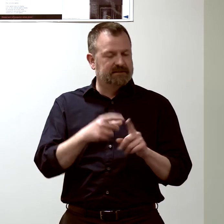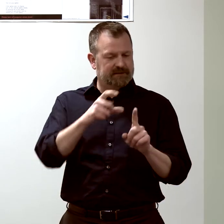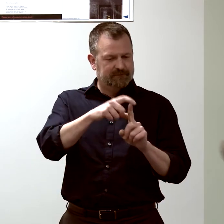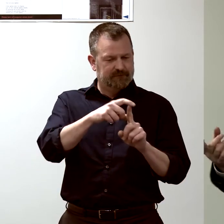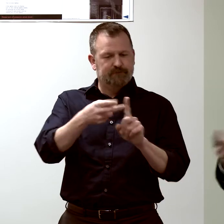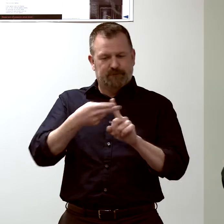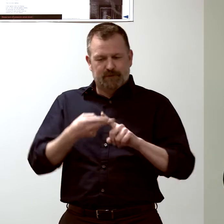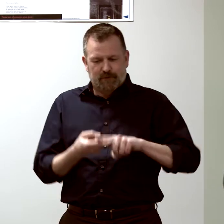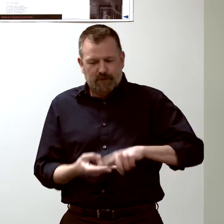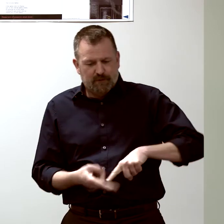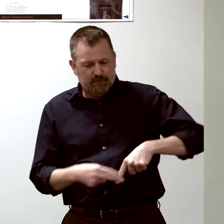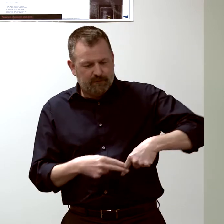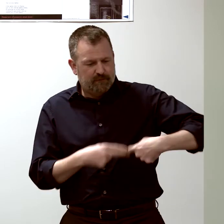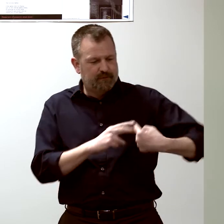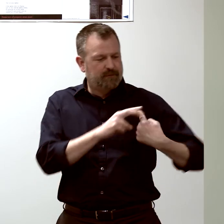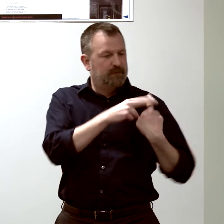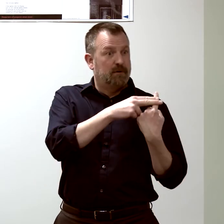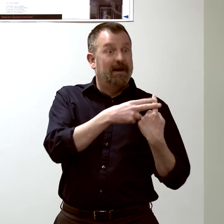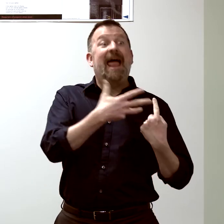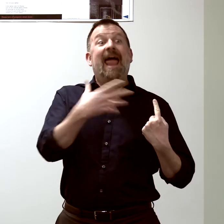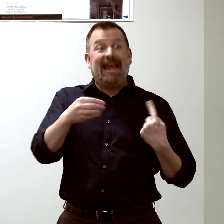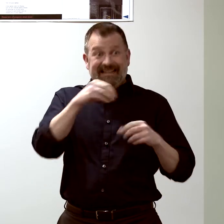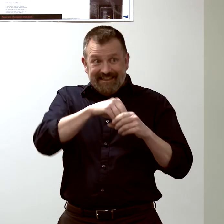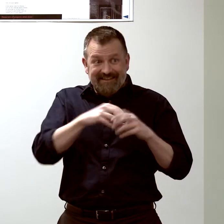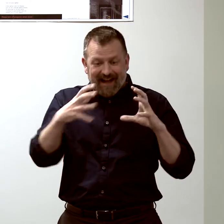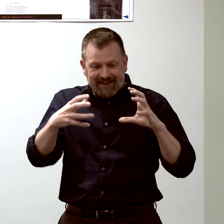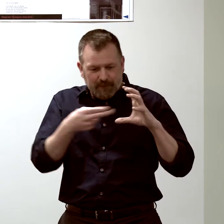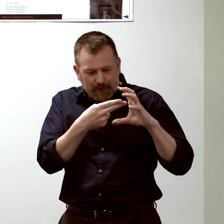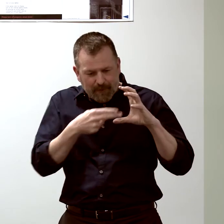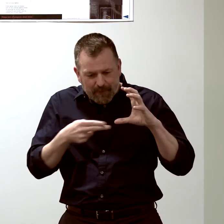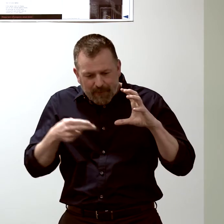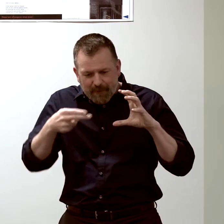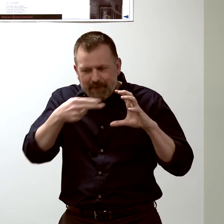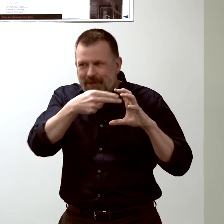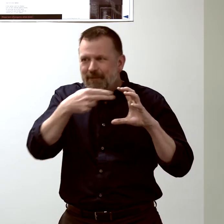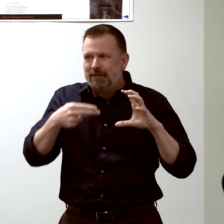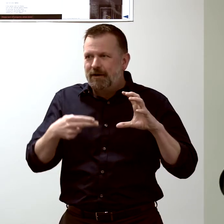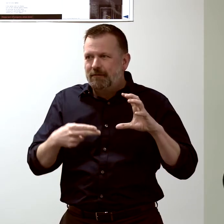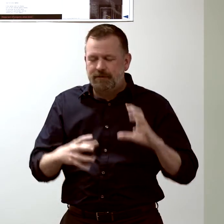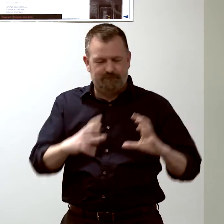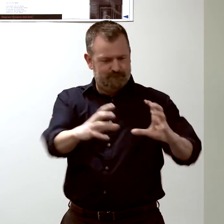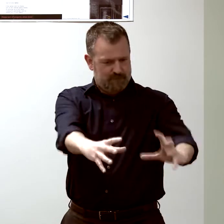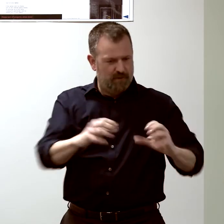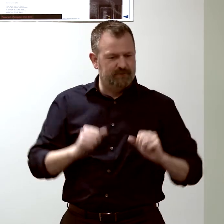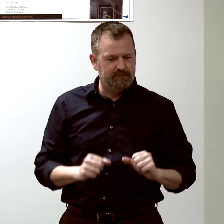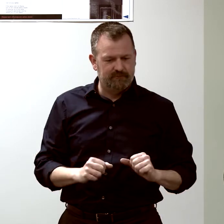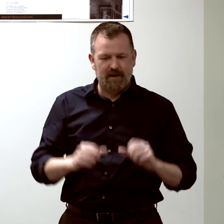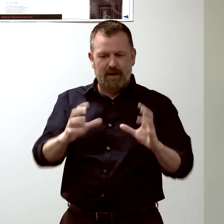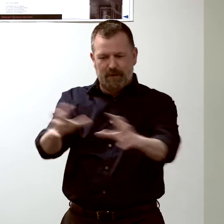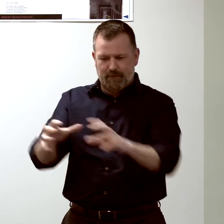inside and outside of the cells... and then you can ask, "How is this group of cells